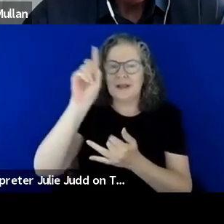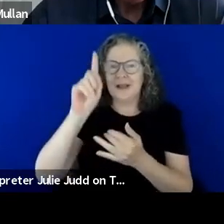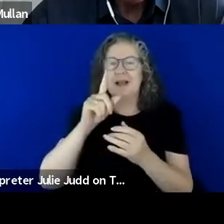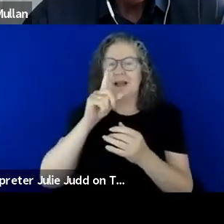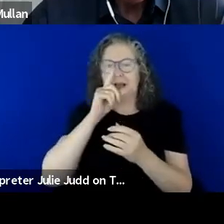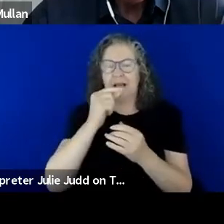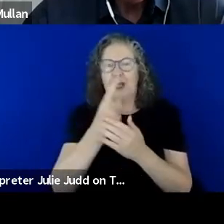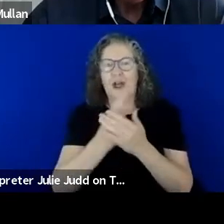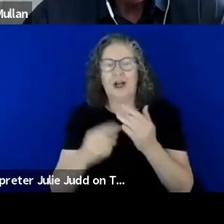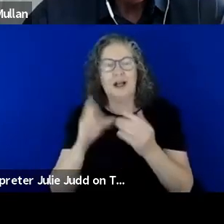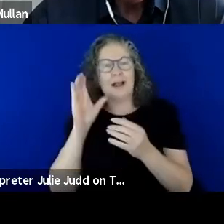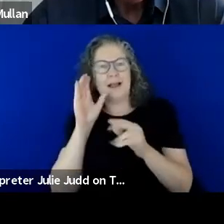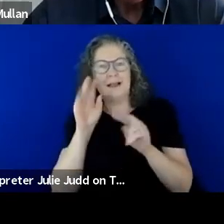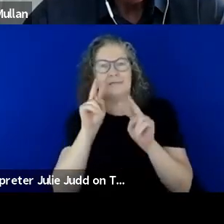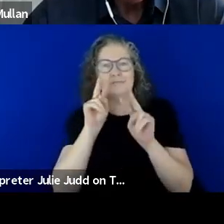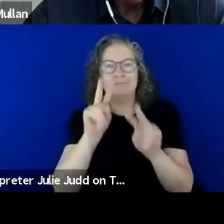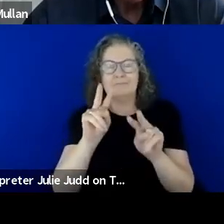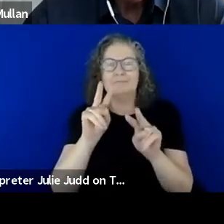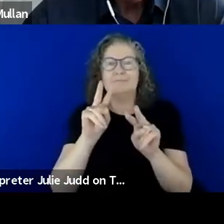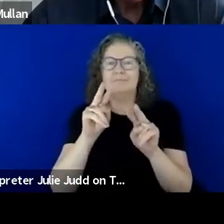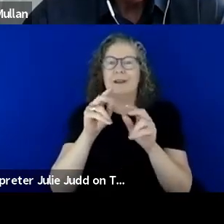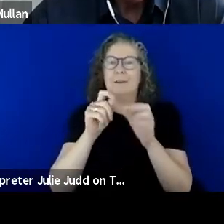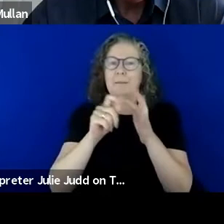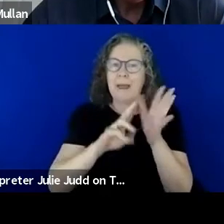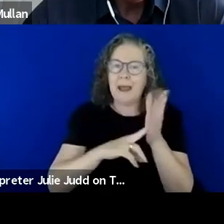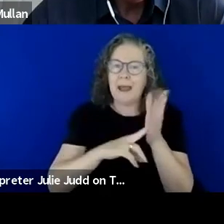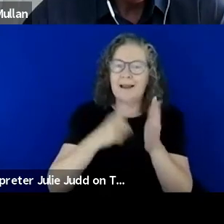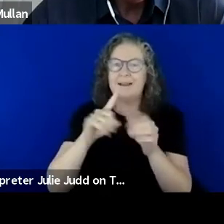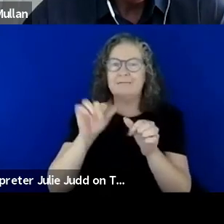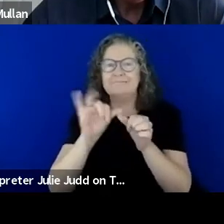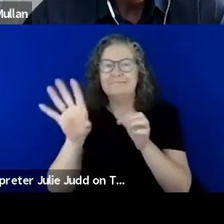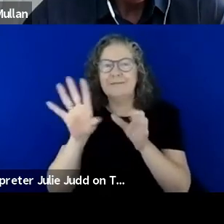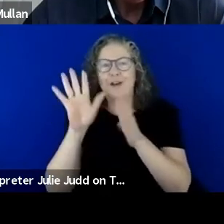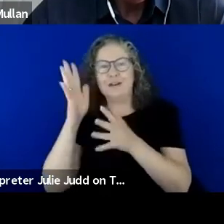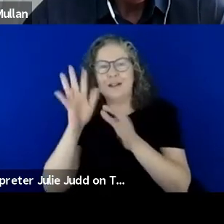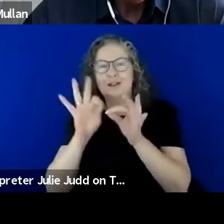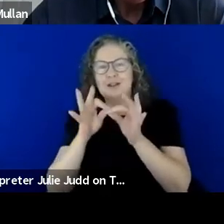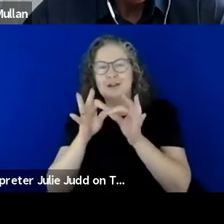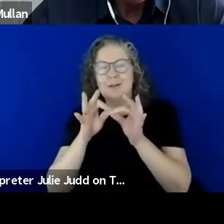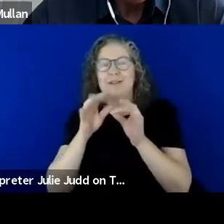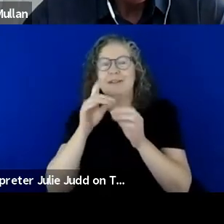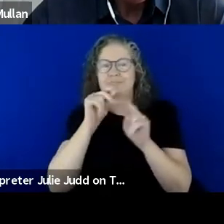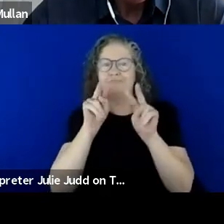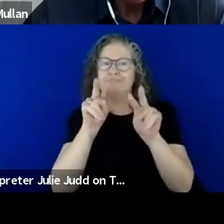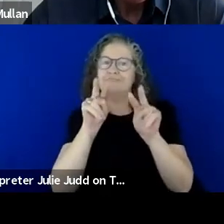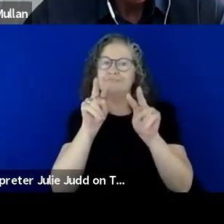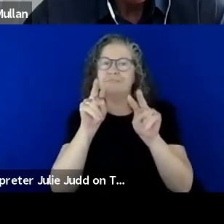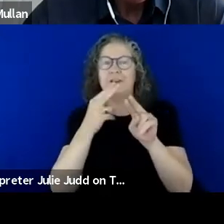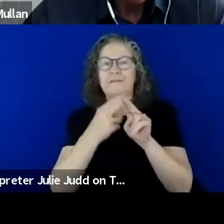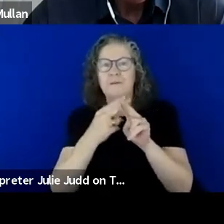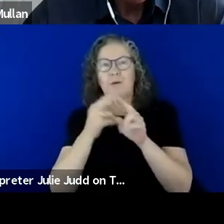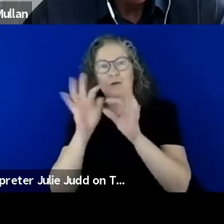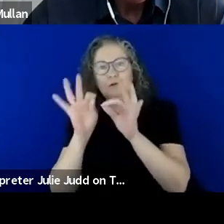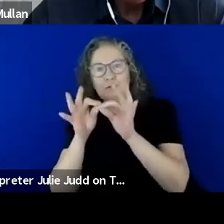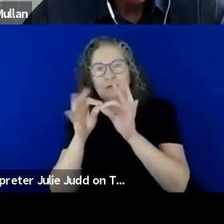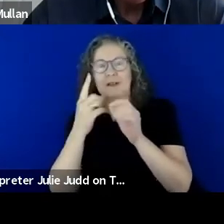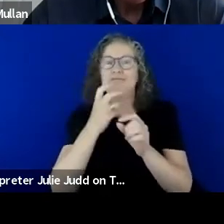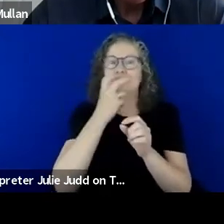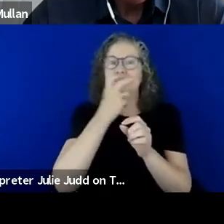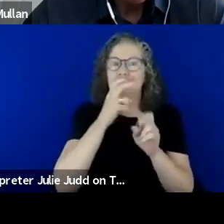and our fantastic aussie interpreters appear on screen to enable lip reading. You'll also notice that the auslan interpreters will be pinned at the top of the screen and the event will be